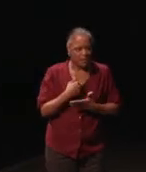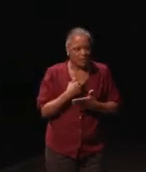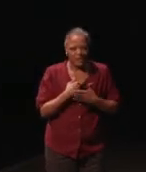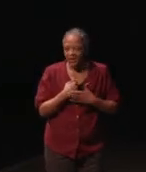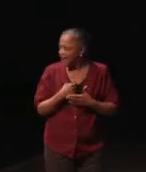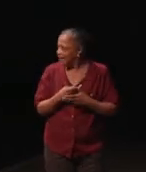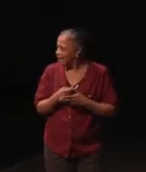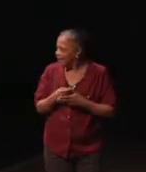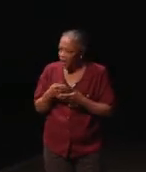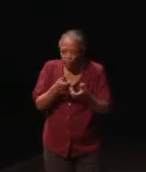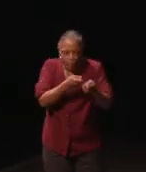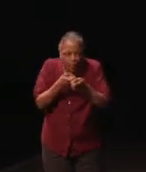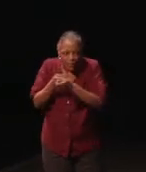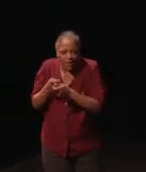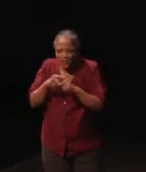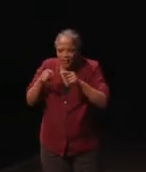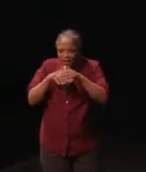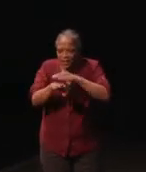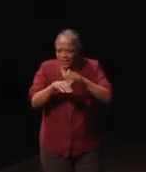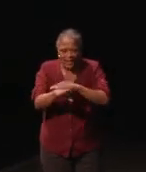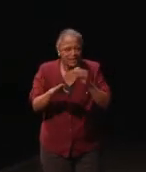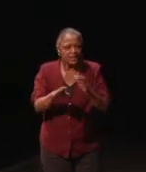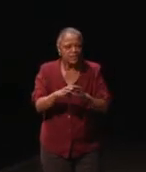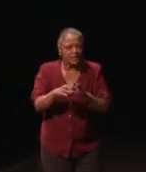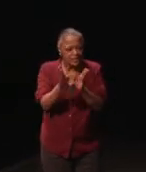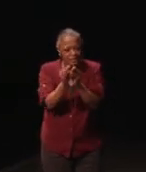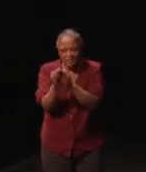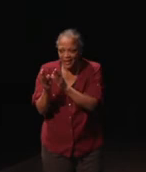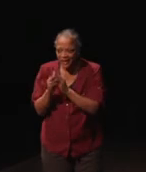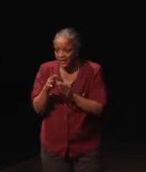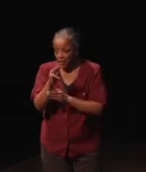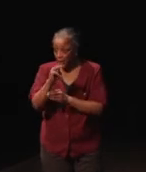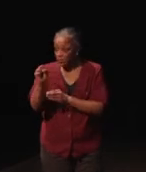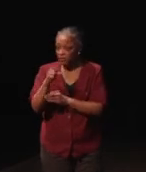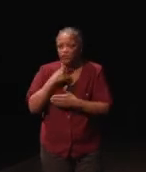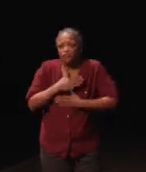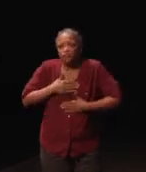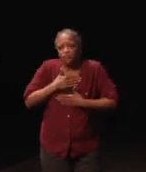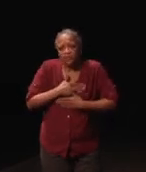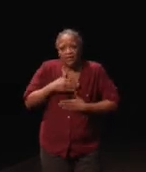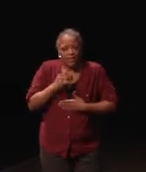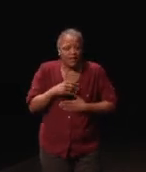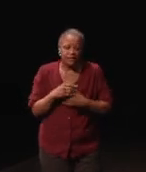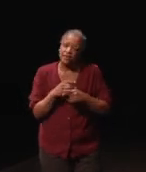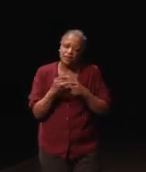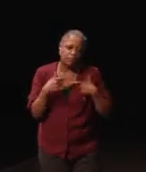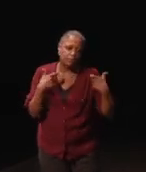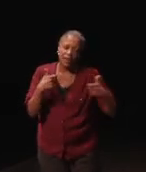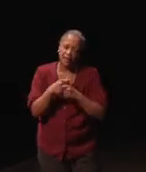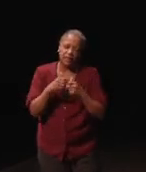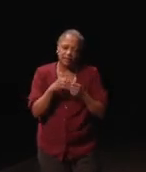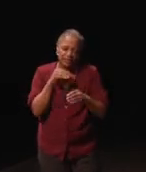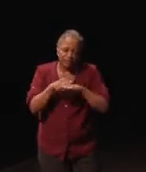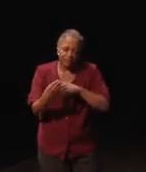into a bunch of different accessibility things at Microsoft and I really appreciate that. She's probably the biggest influence on my life.